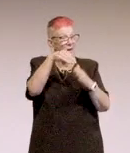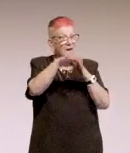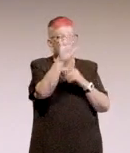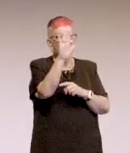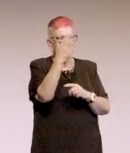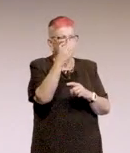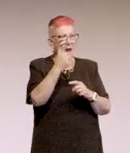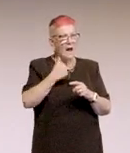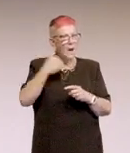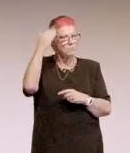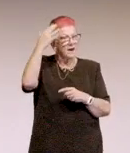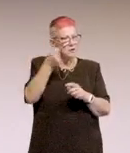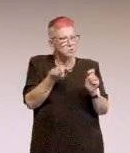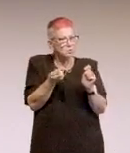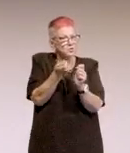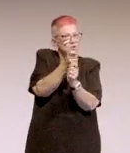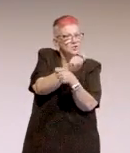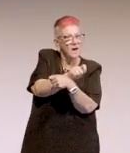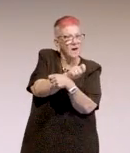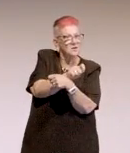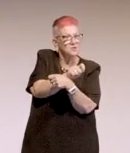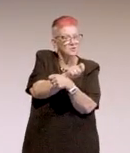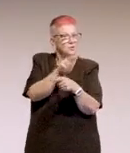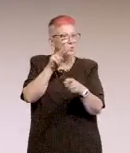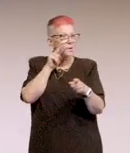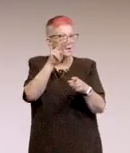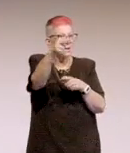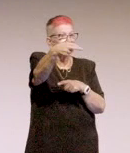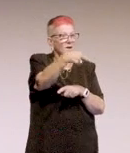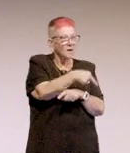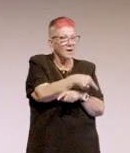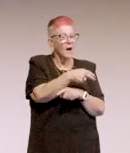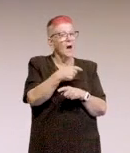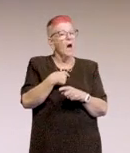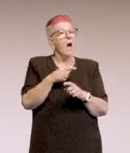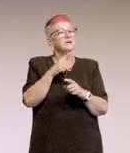Which is similar to, and I'm not saying that it's exactly like,